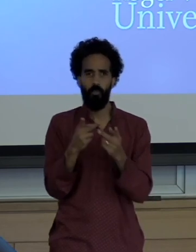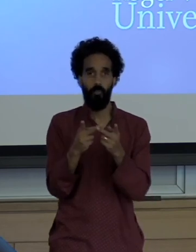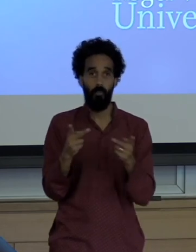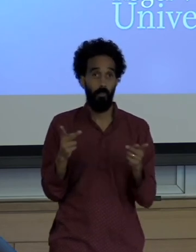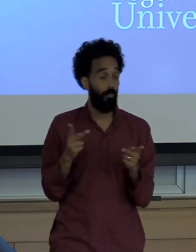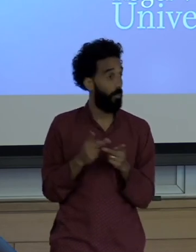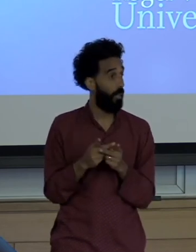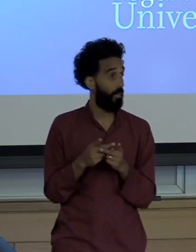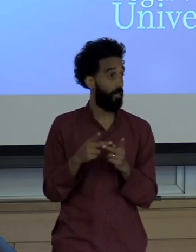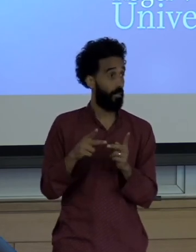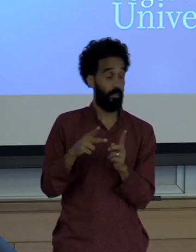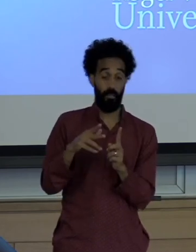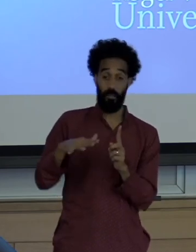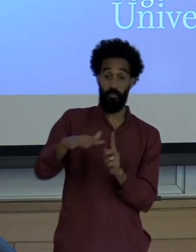environmentally